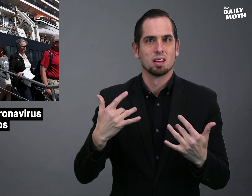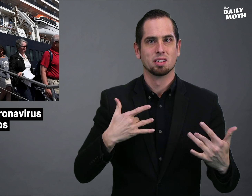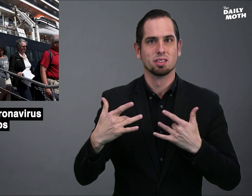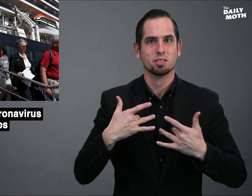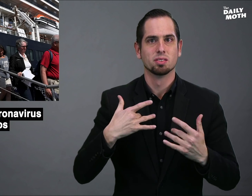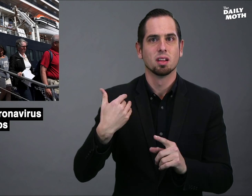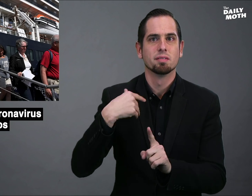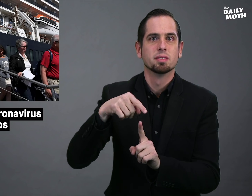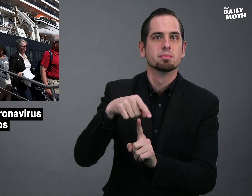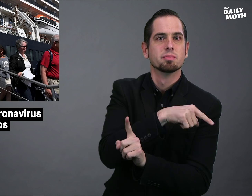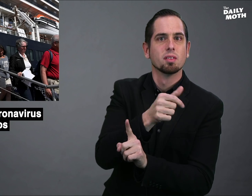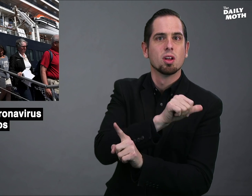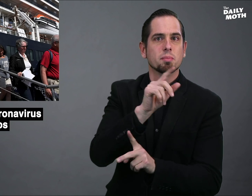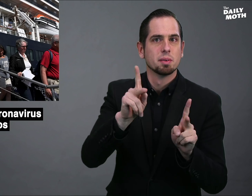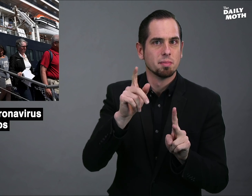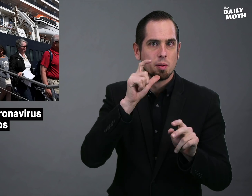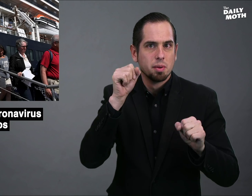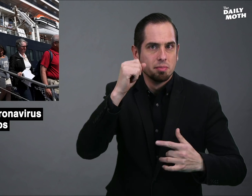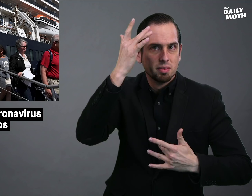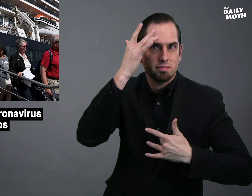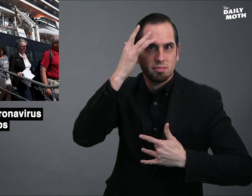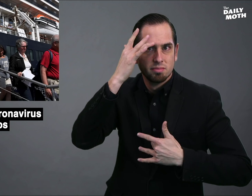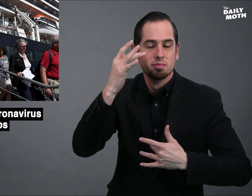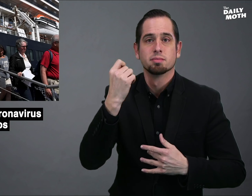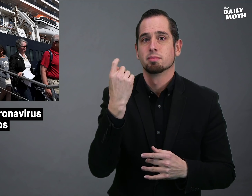There are concerns that there are others who are infected,